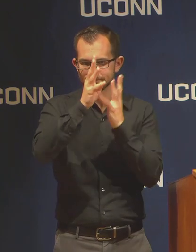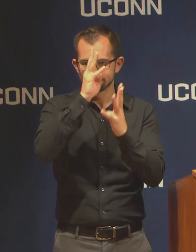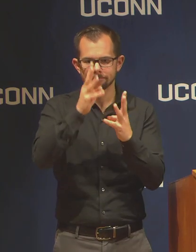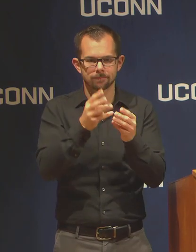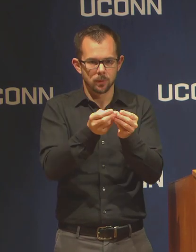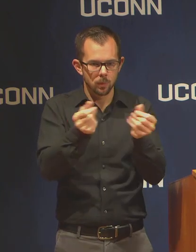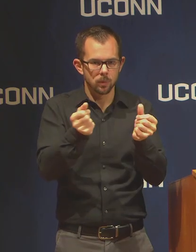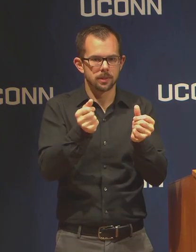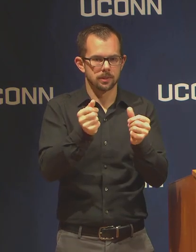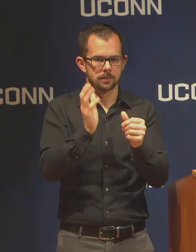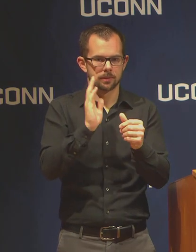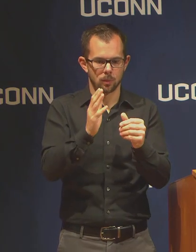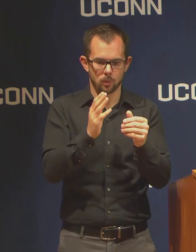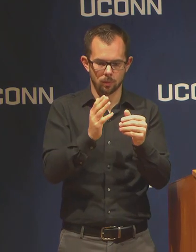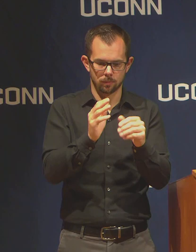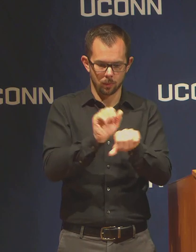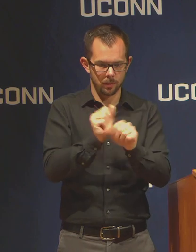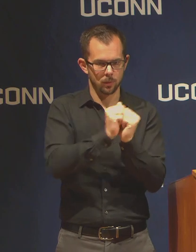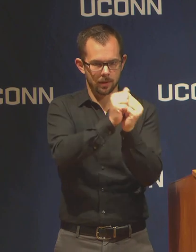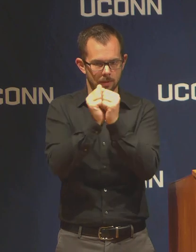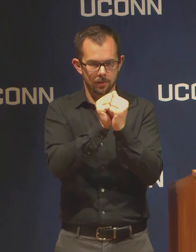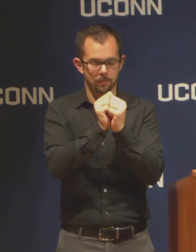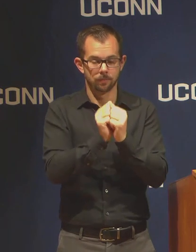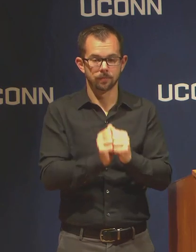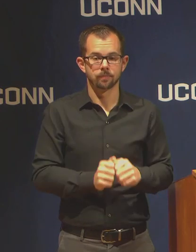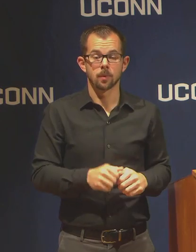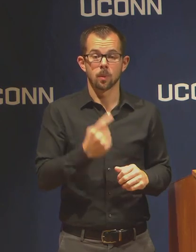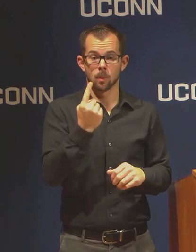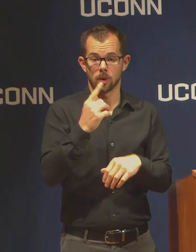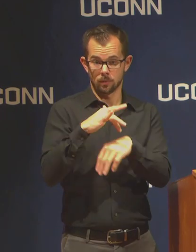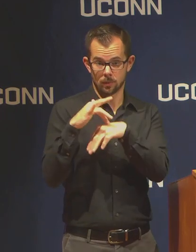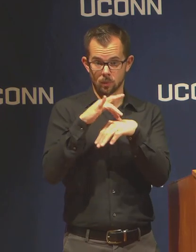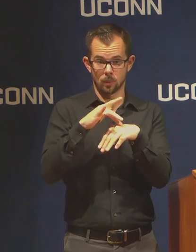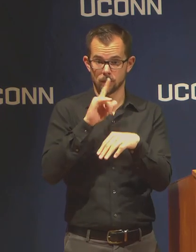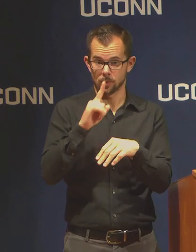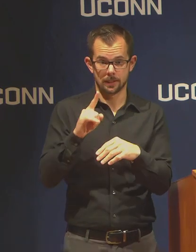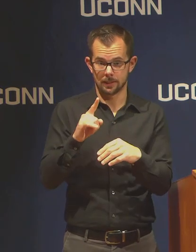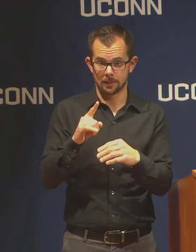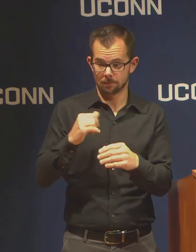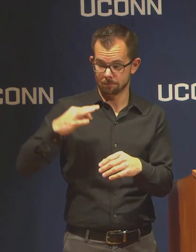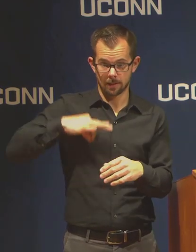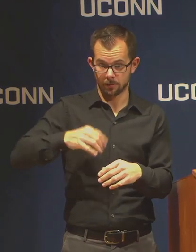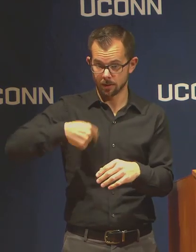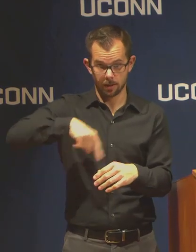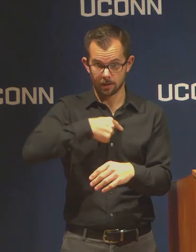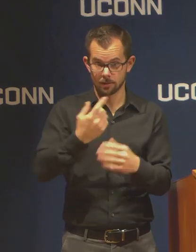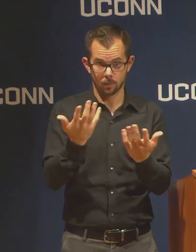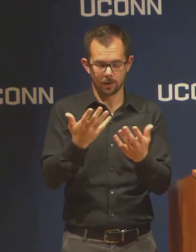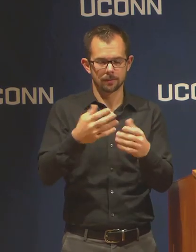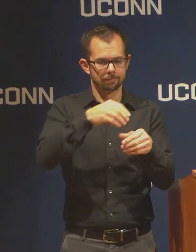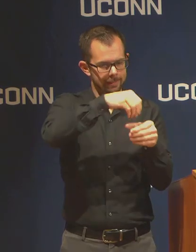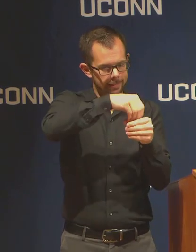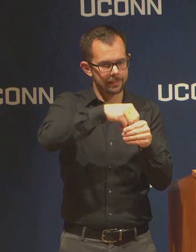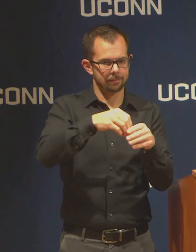One place we've found a lot of help has been within the departments themselves. We've been hearing a lot about